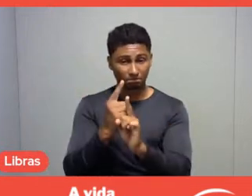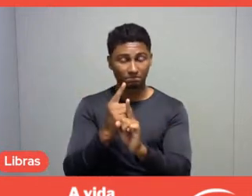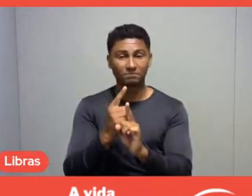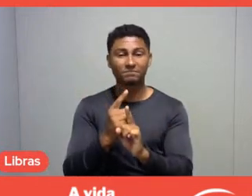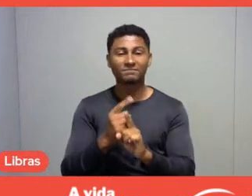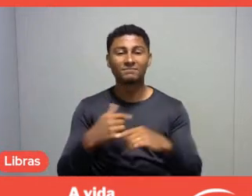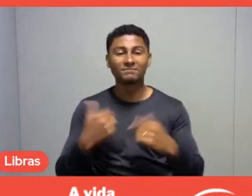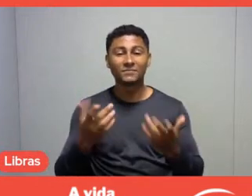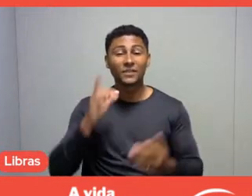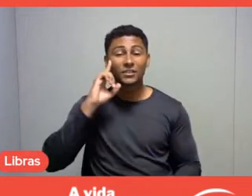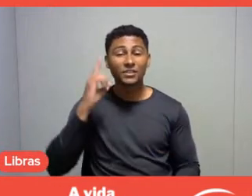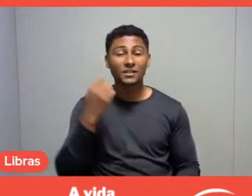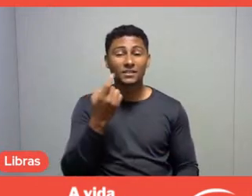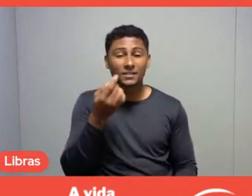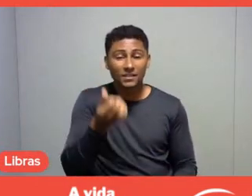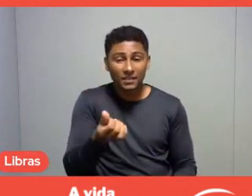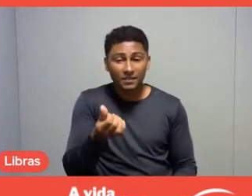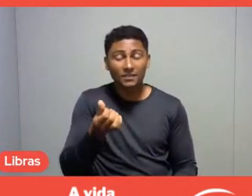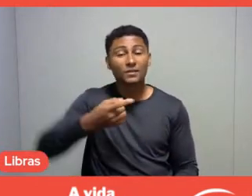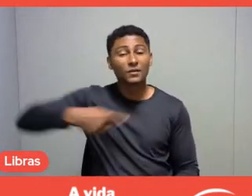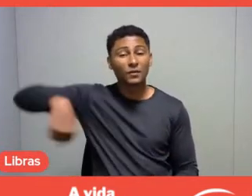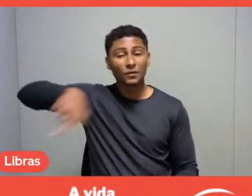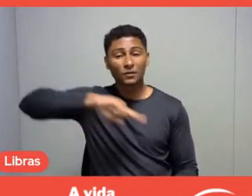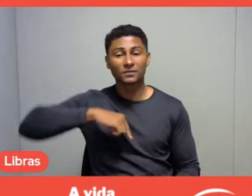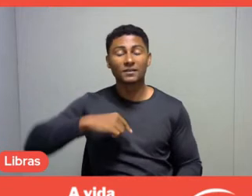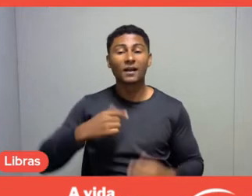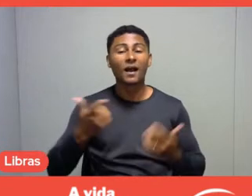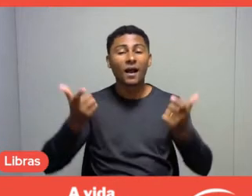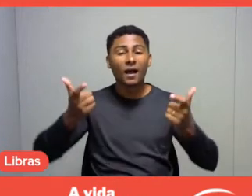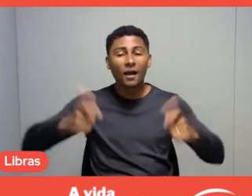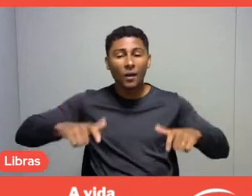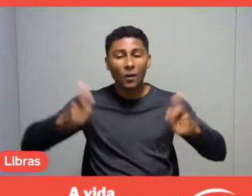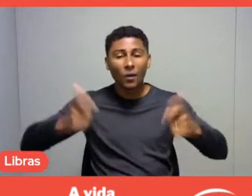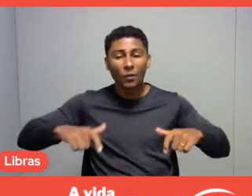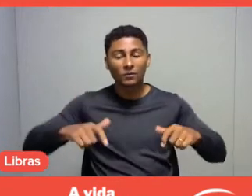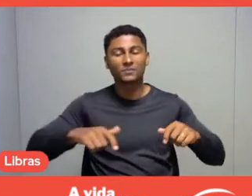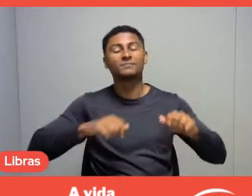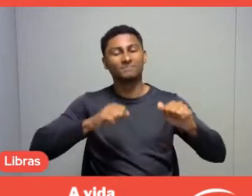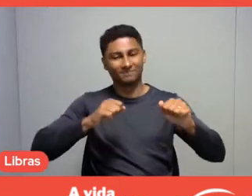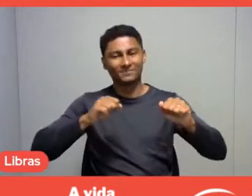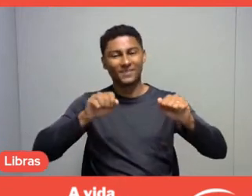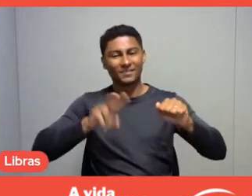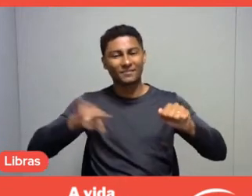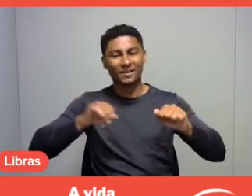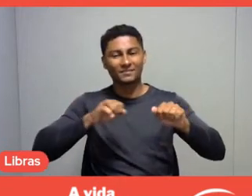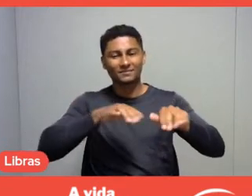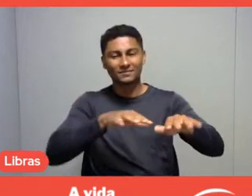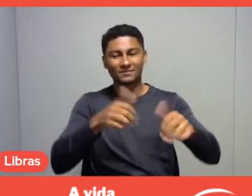And on the 16th we will be there on the battlefront. Thanks so much, folks.